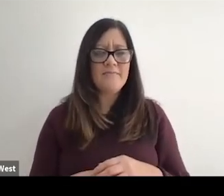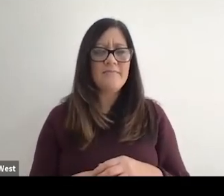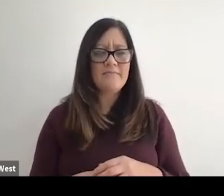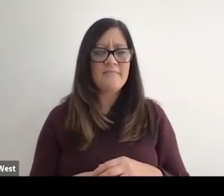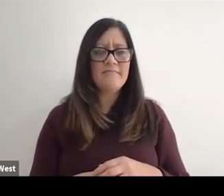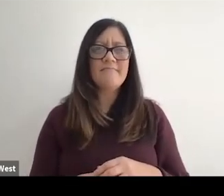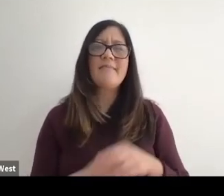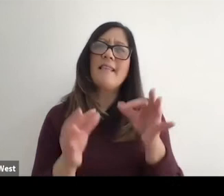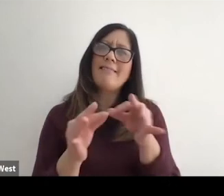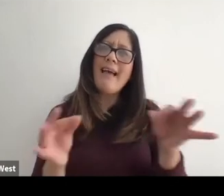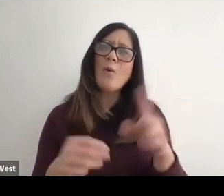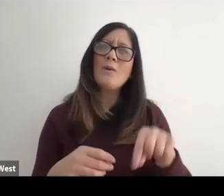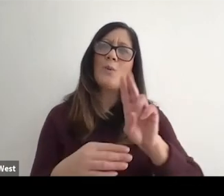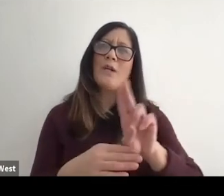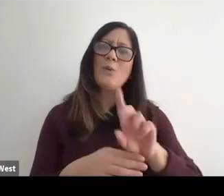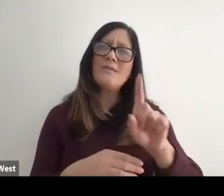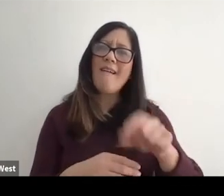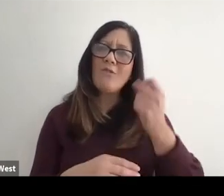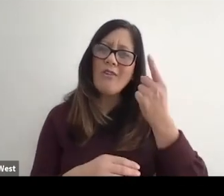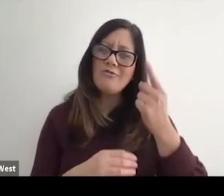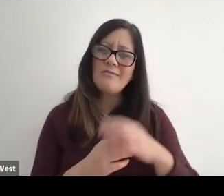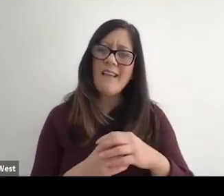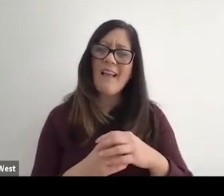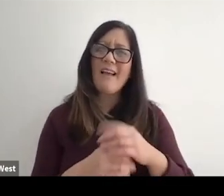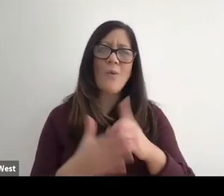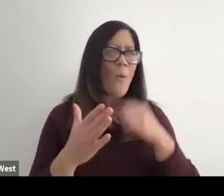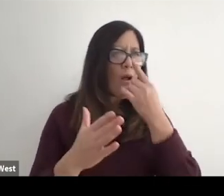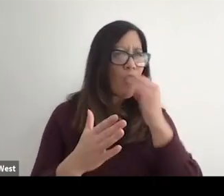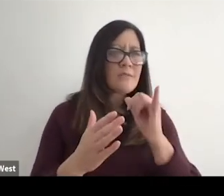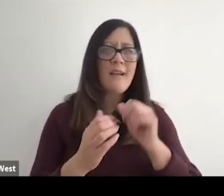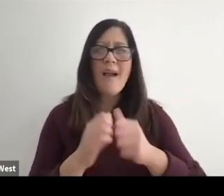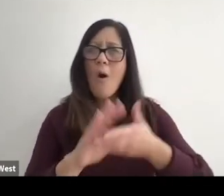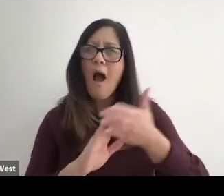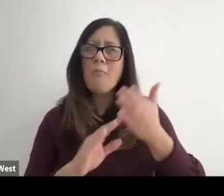This language that we're using, we have to understand how it works in society,